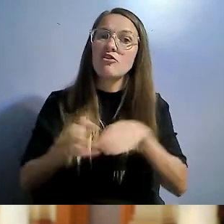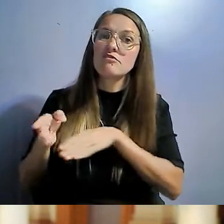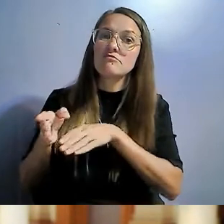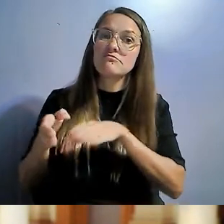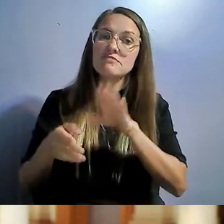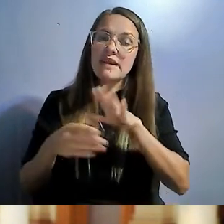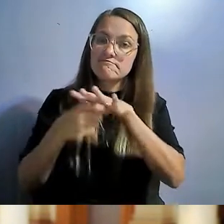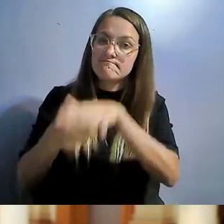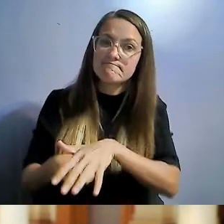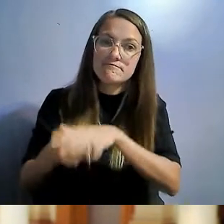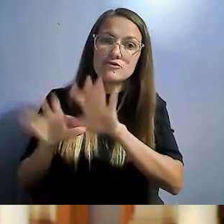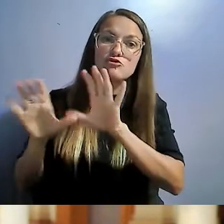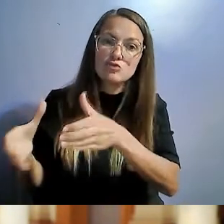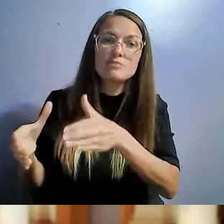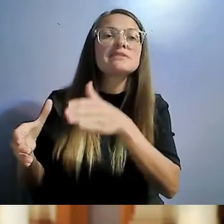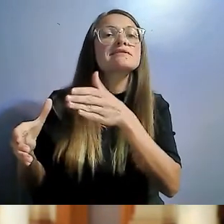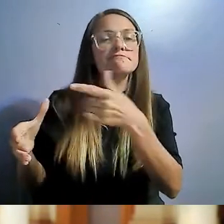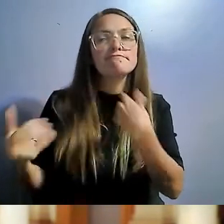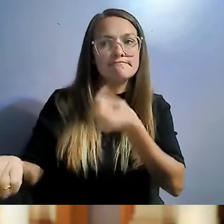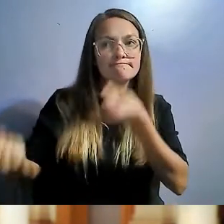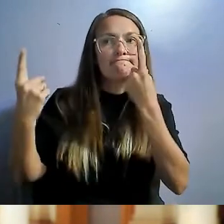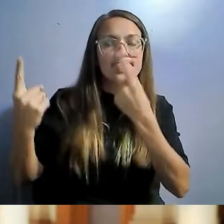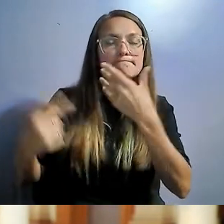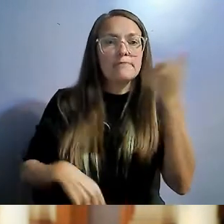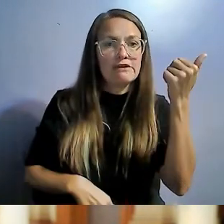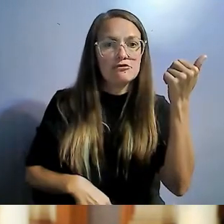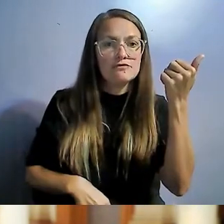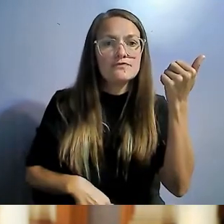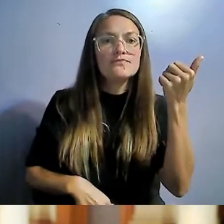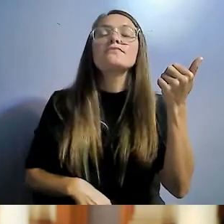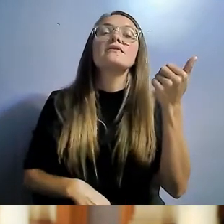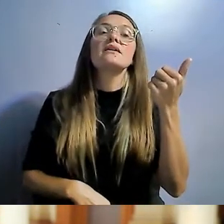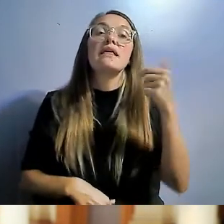These are real problems we are trying to solve with these bills.